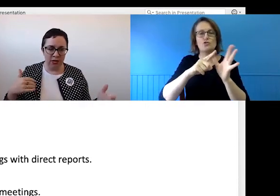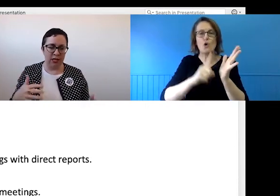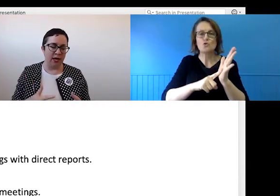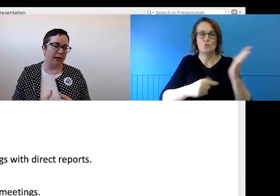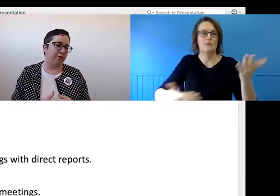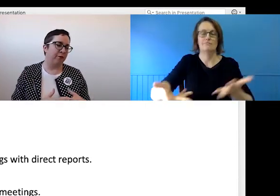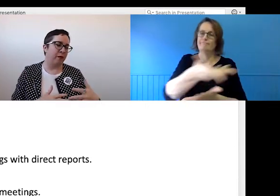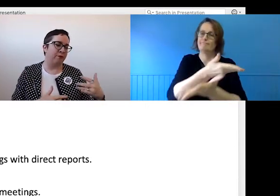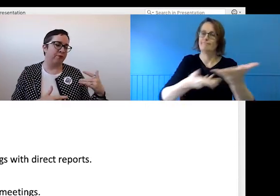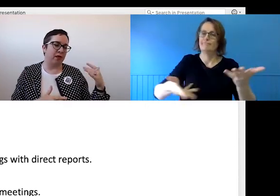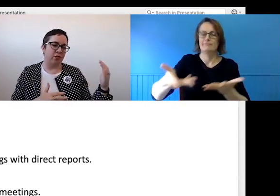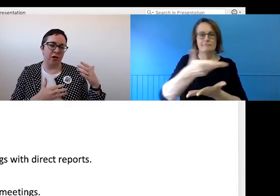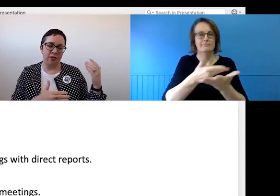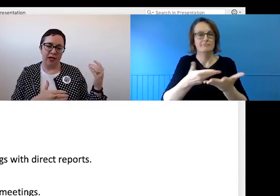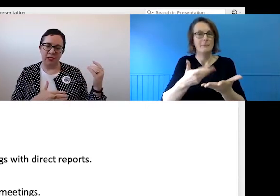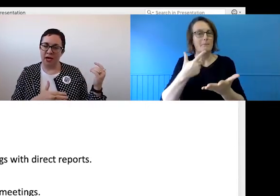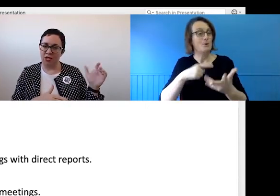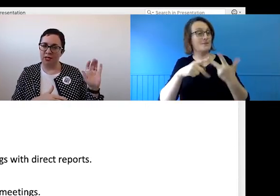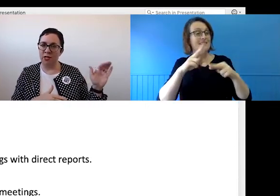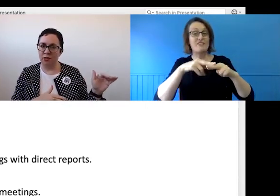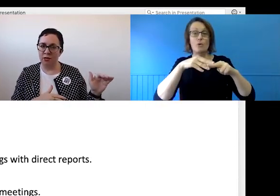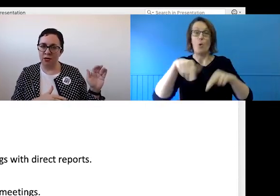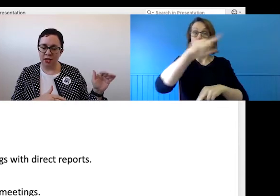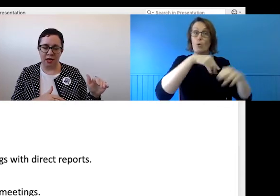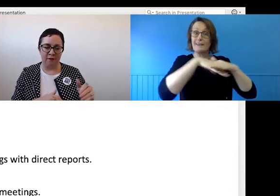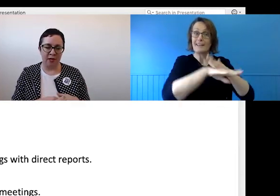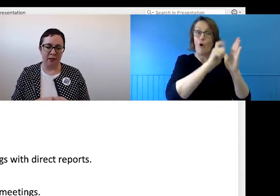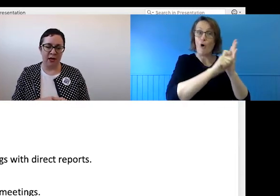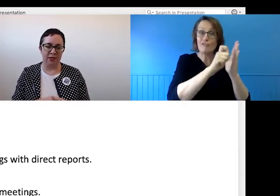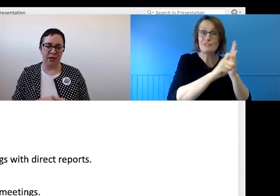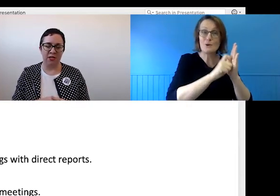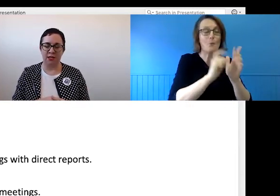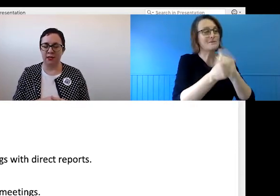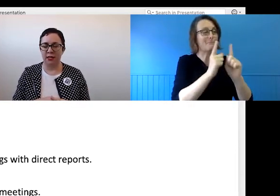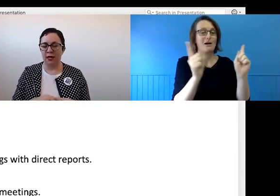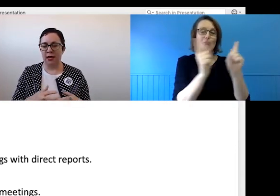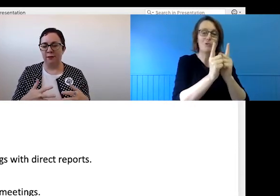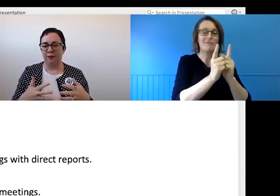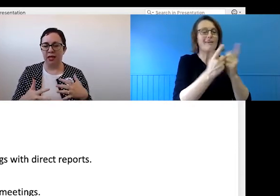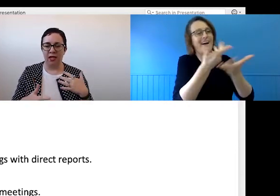lose from those office-based interactions that have kept us